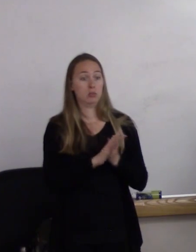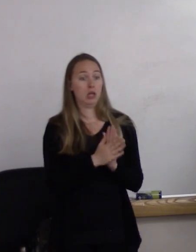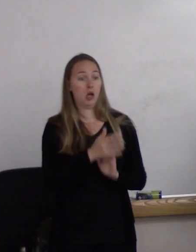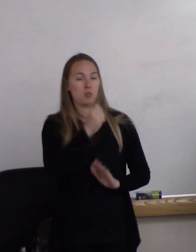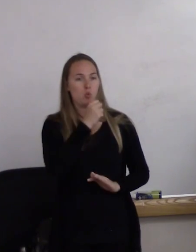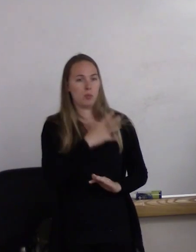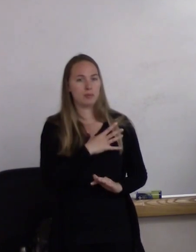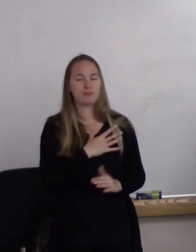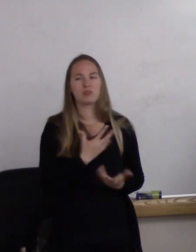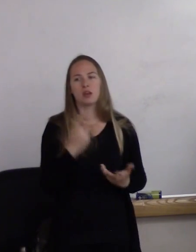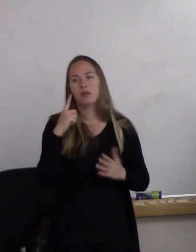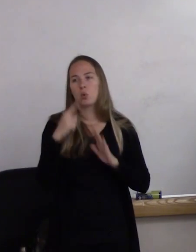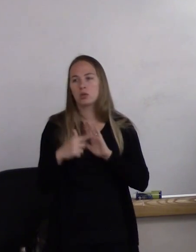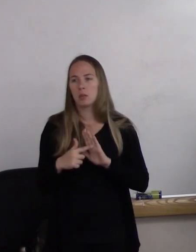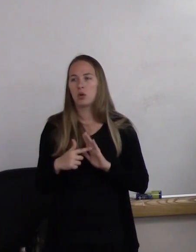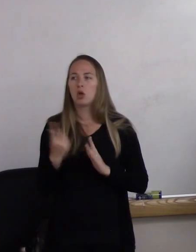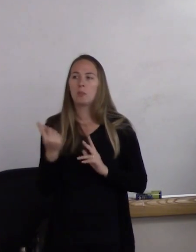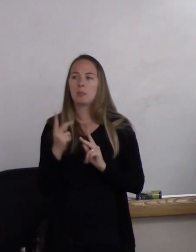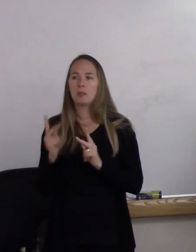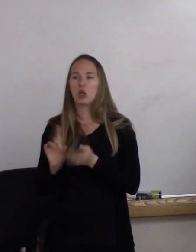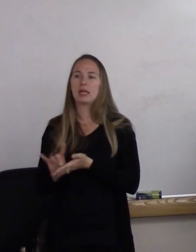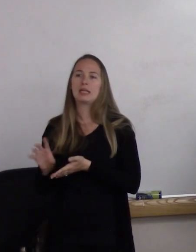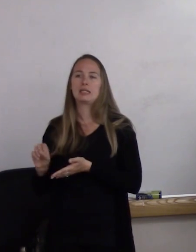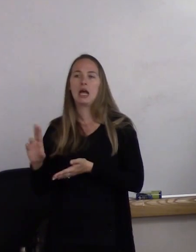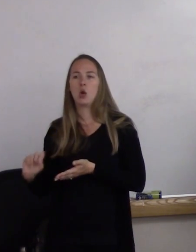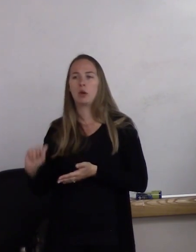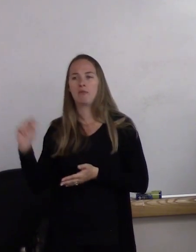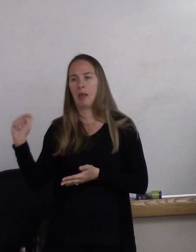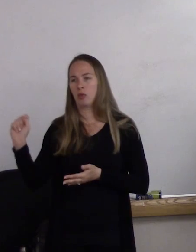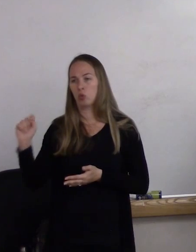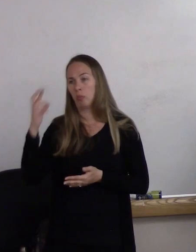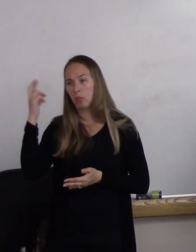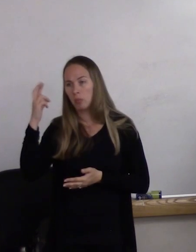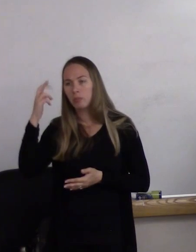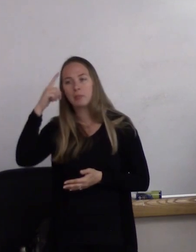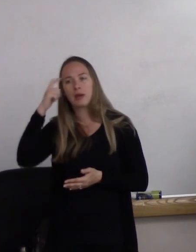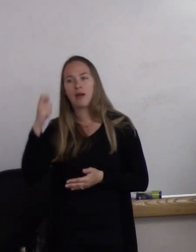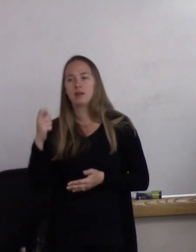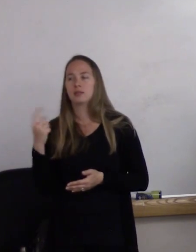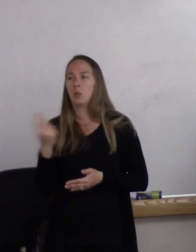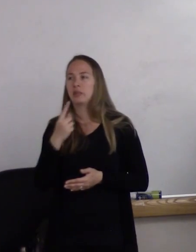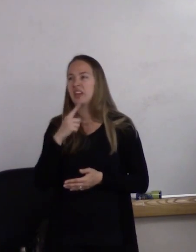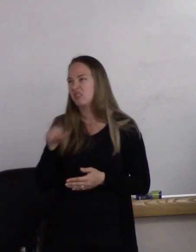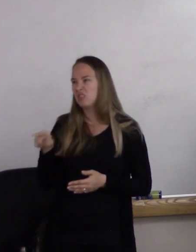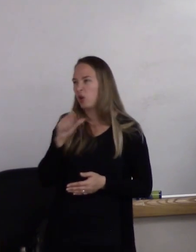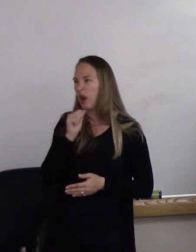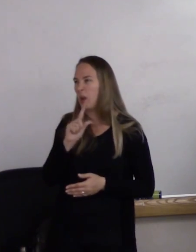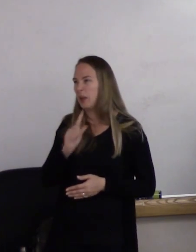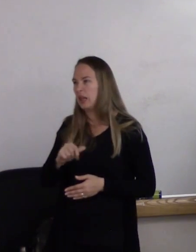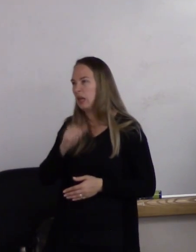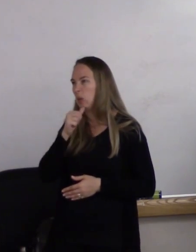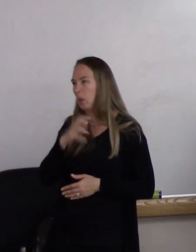you hear about people getting kicked out of bathrooms because someone says, "You're not really a woman," and that kind of thing.